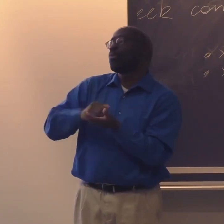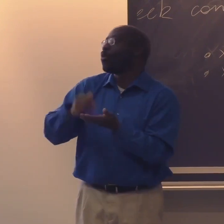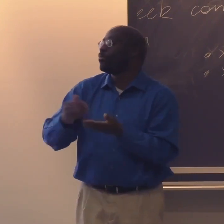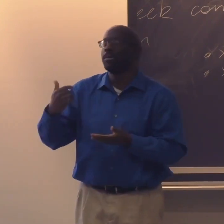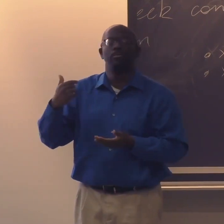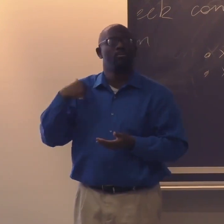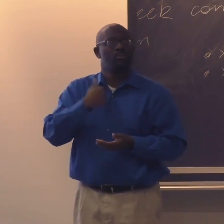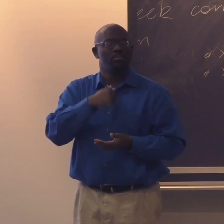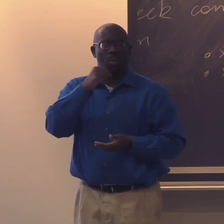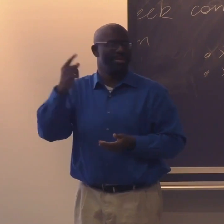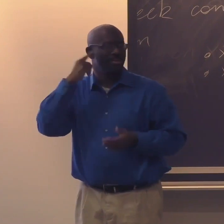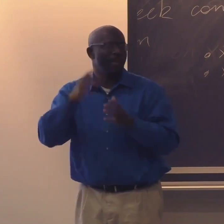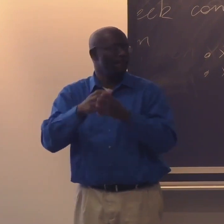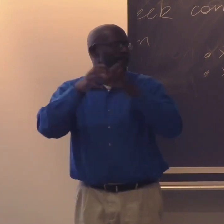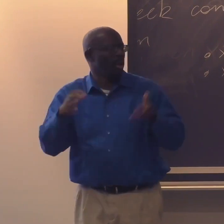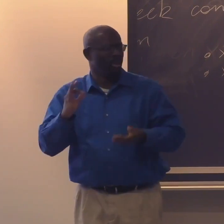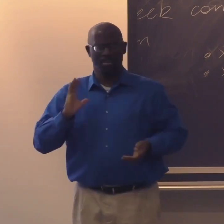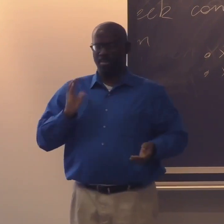Because of that cultural appropriation,